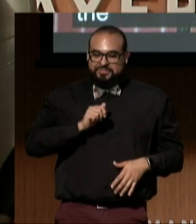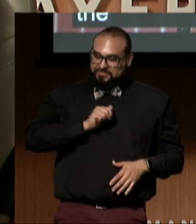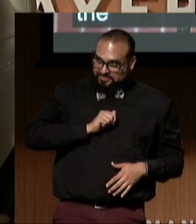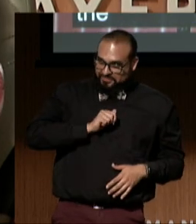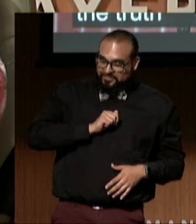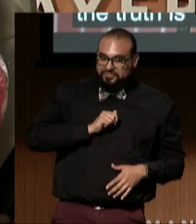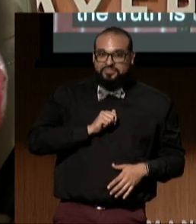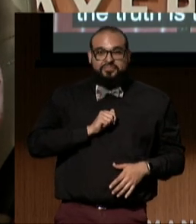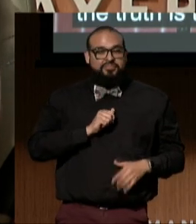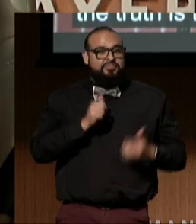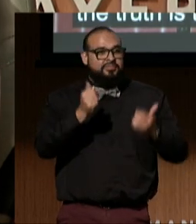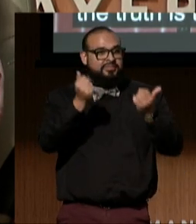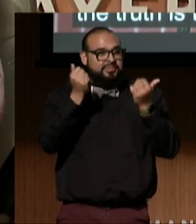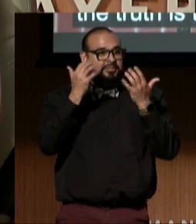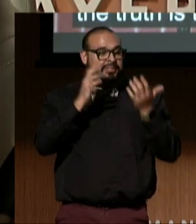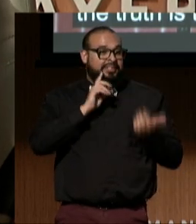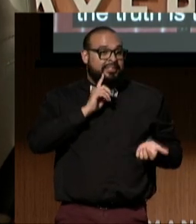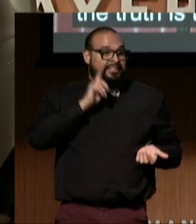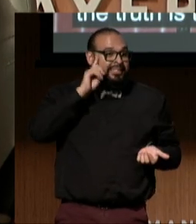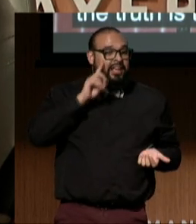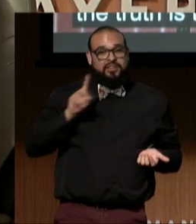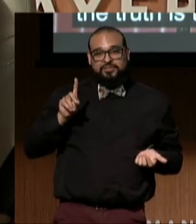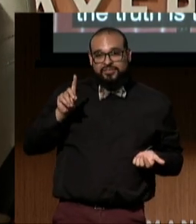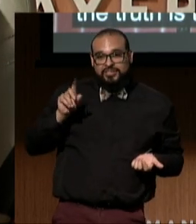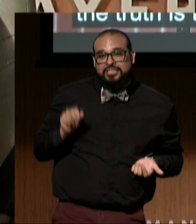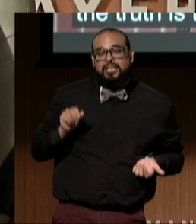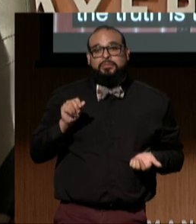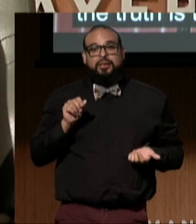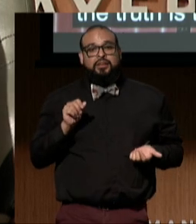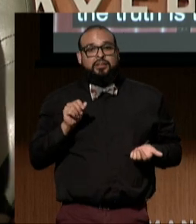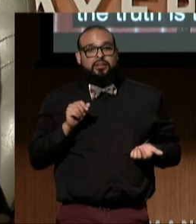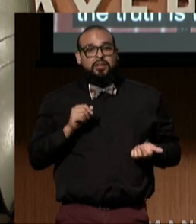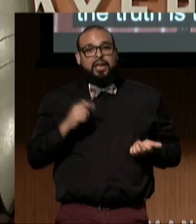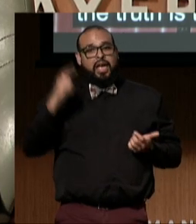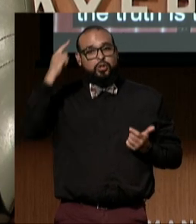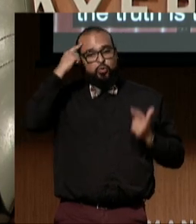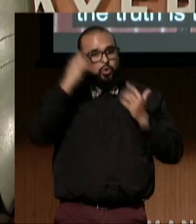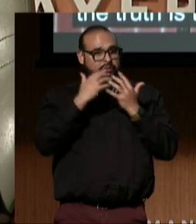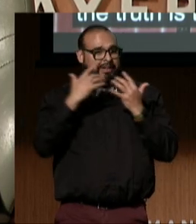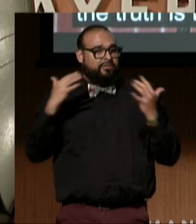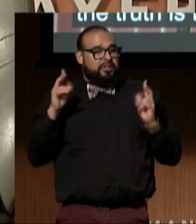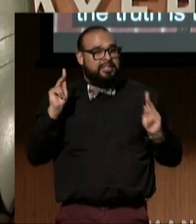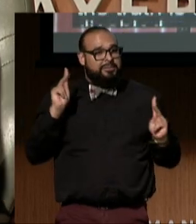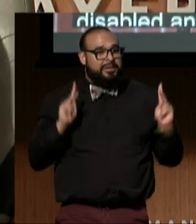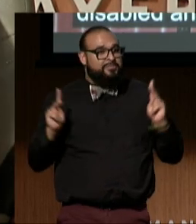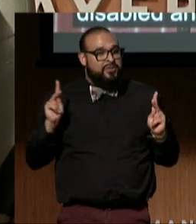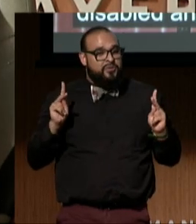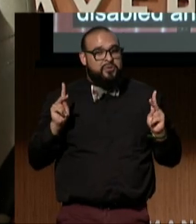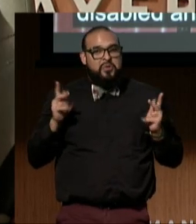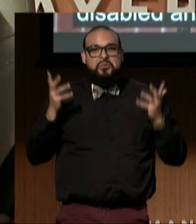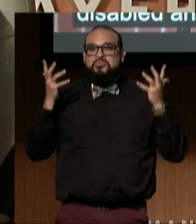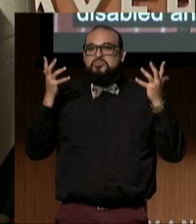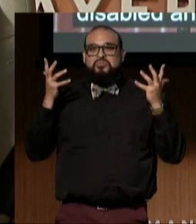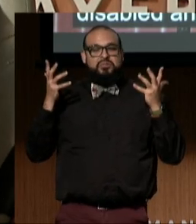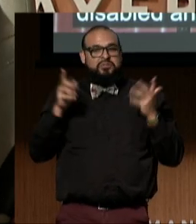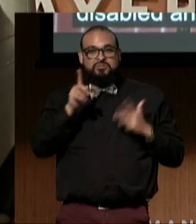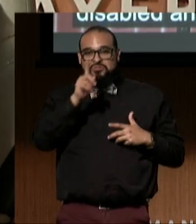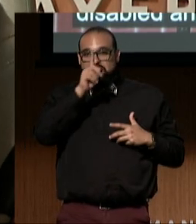and so many Deaf and disabled and neurodivergent people would not be anywhere at all